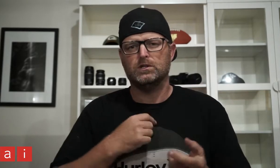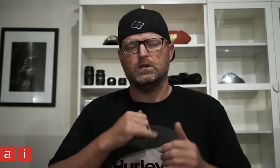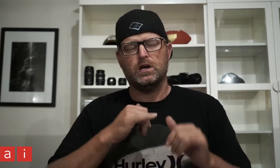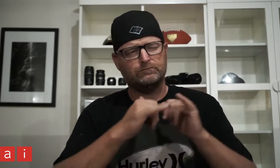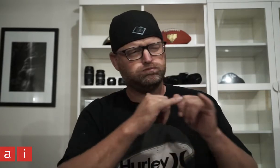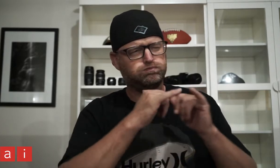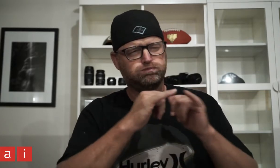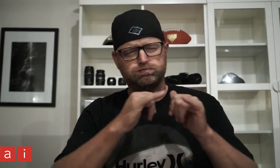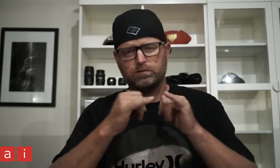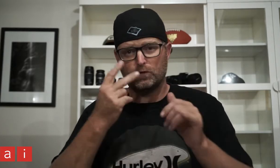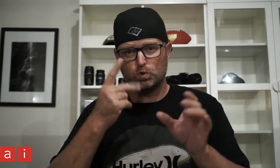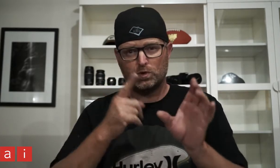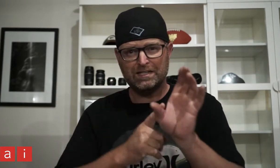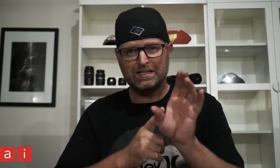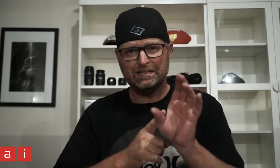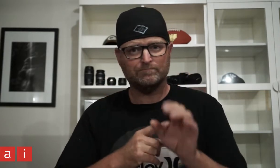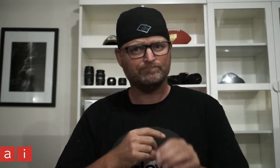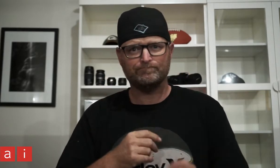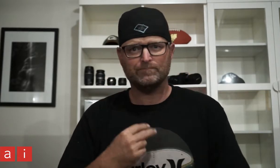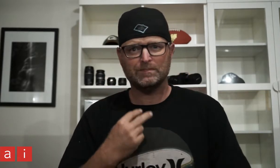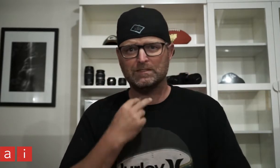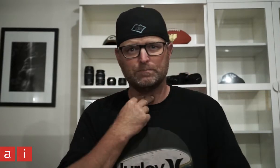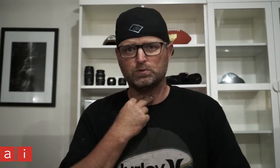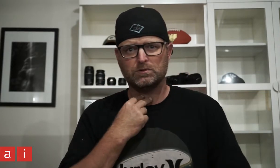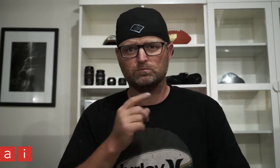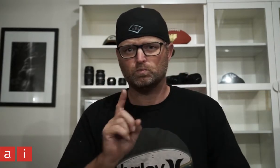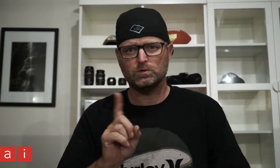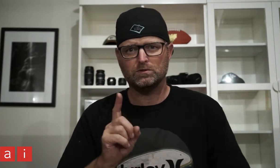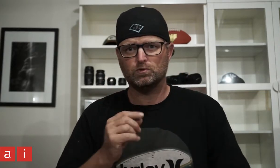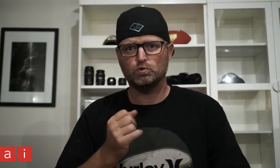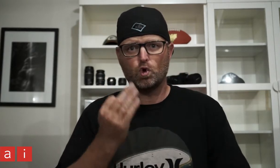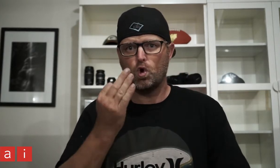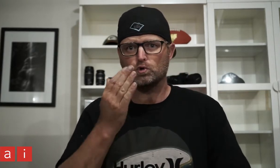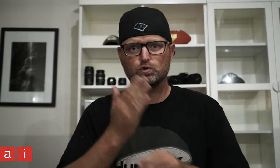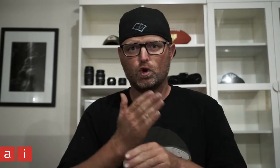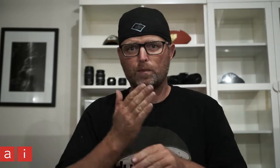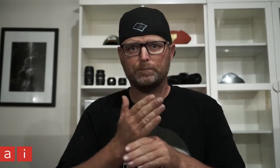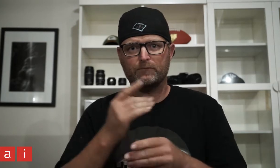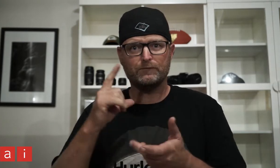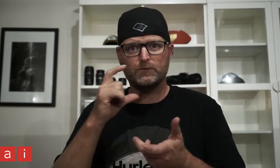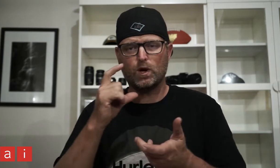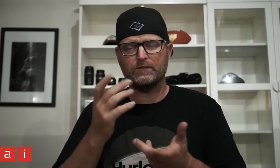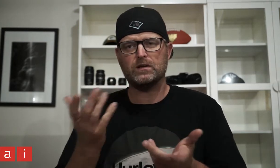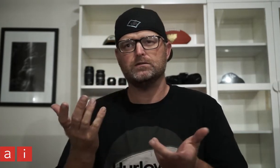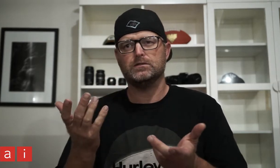over a period of two years. But I was really disappointed because I still didn't have a job as a photographer,